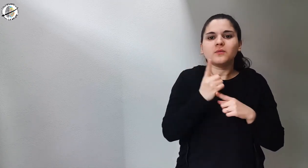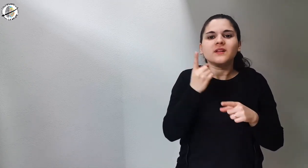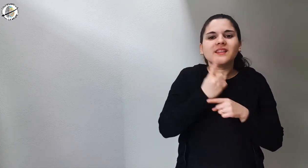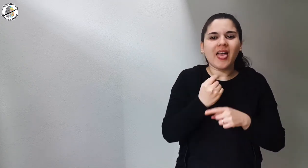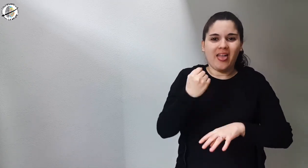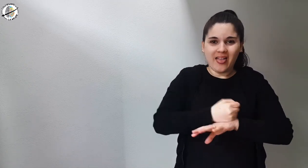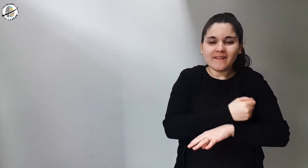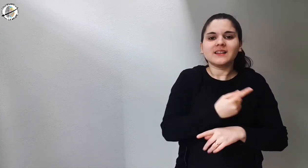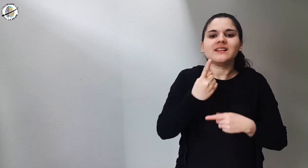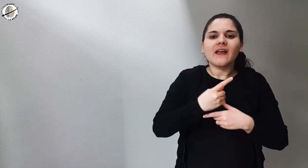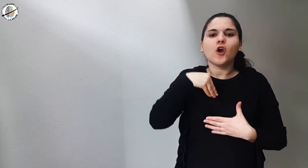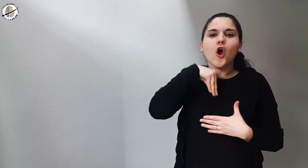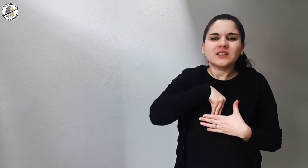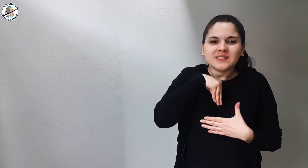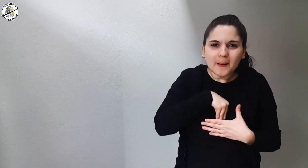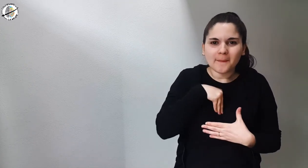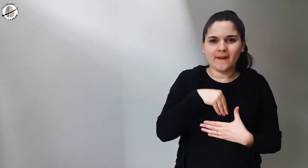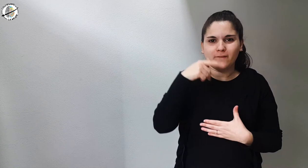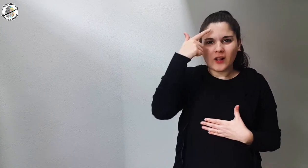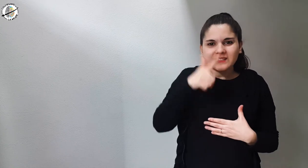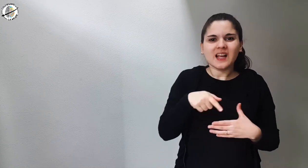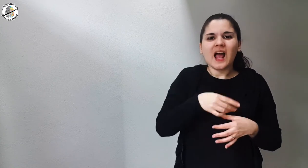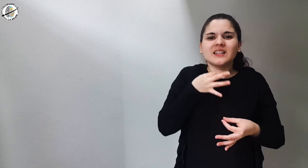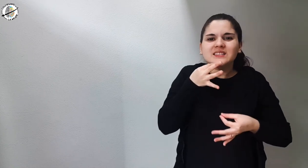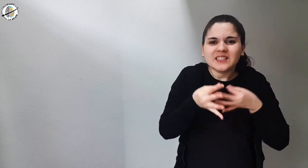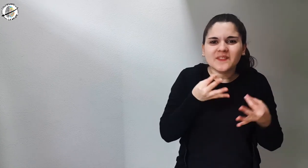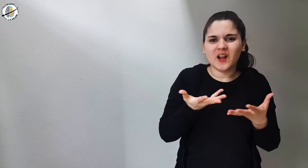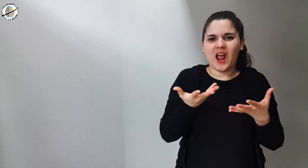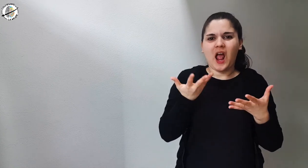so whoever wants to tattoo must be aware of the meaning,